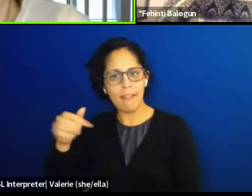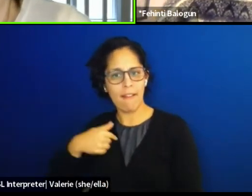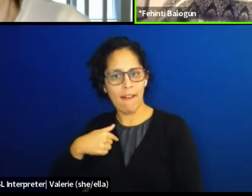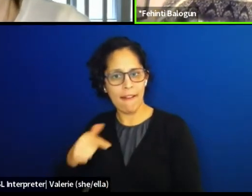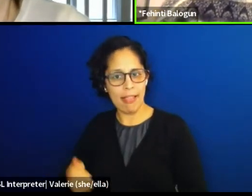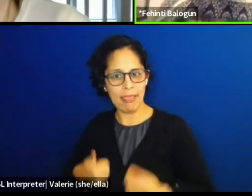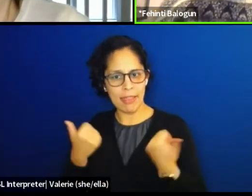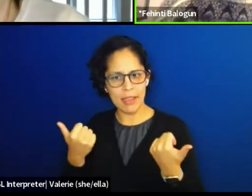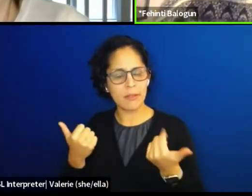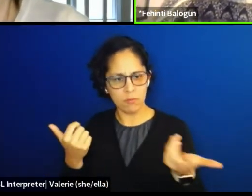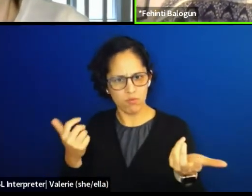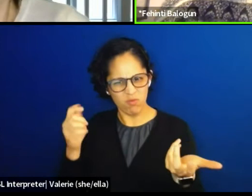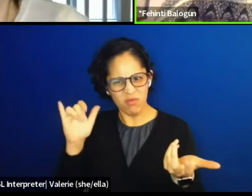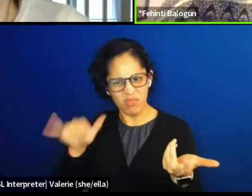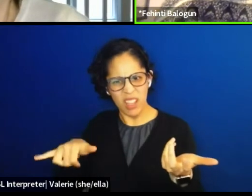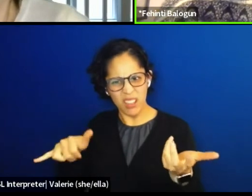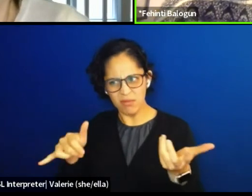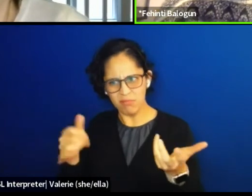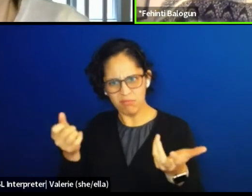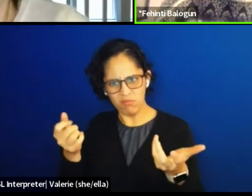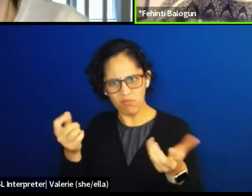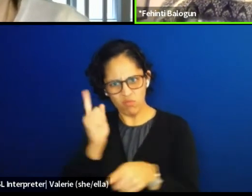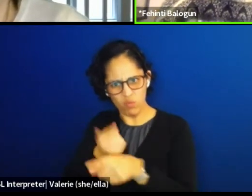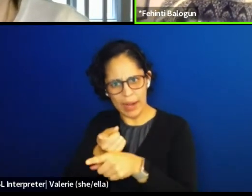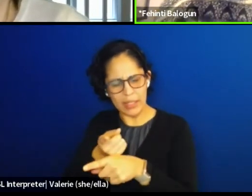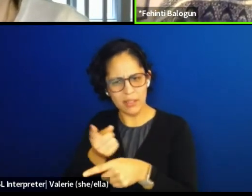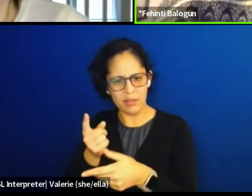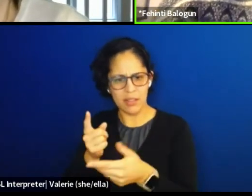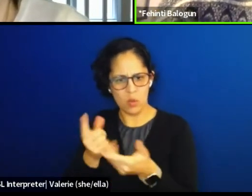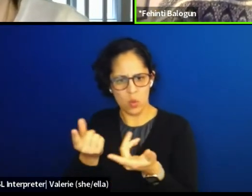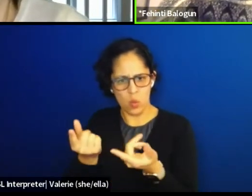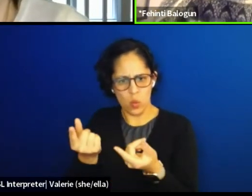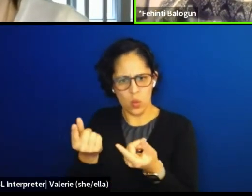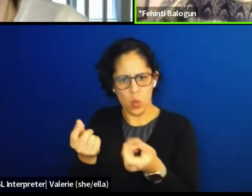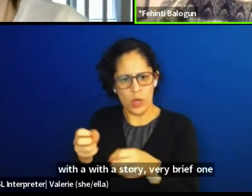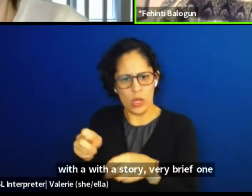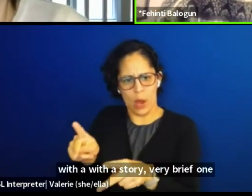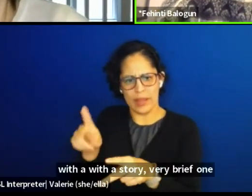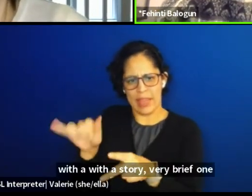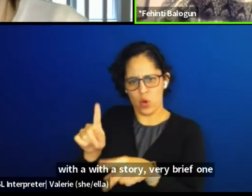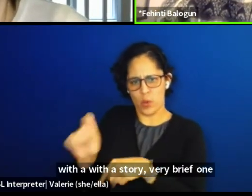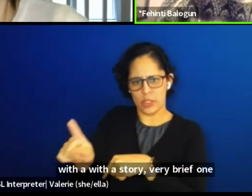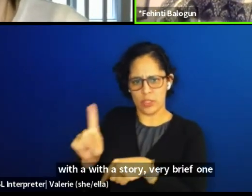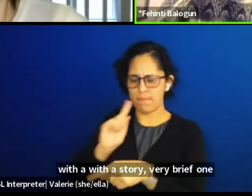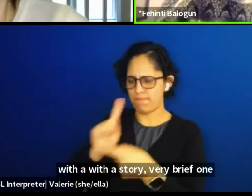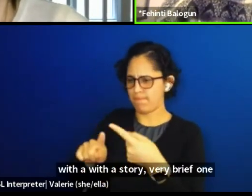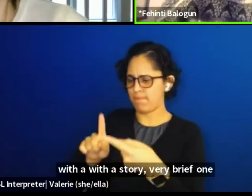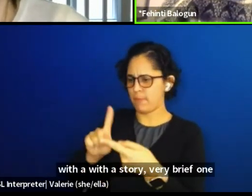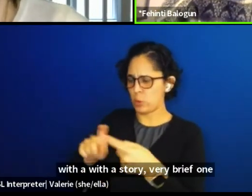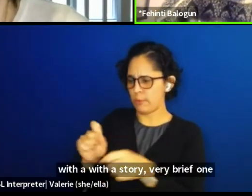Yeah, I'll answer that with a story, very brief one when I was writing, "Can I live."